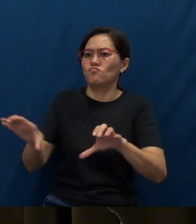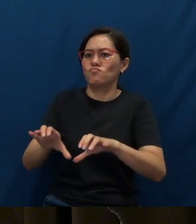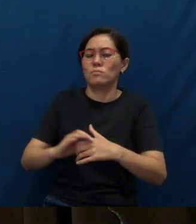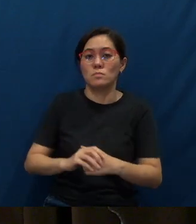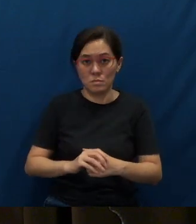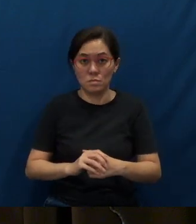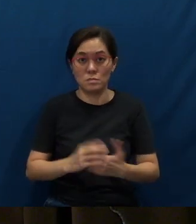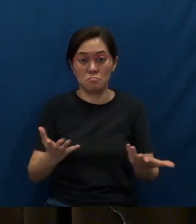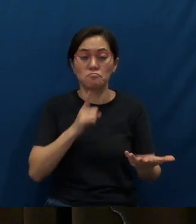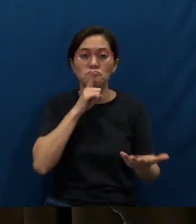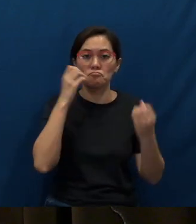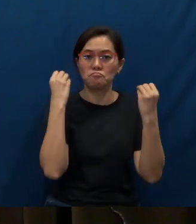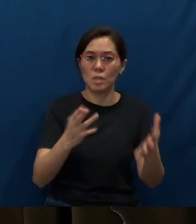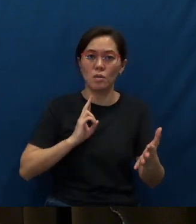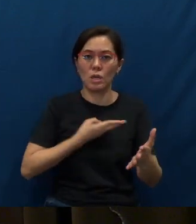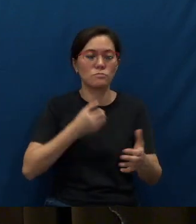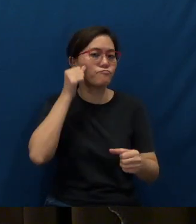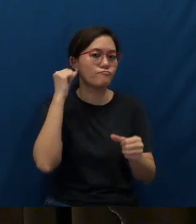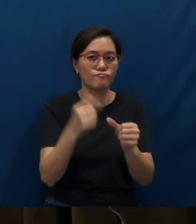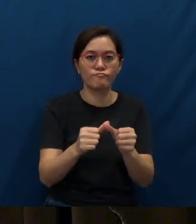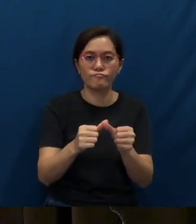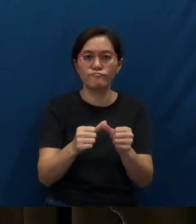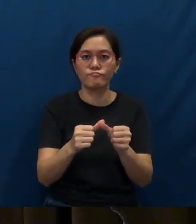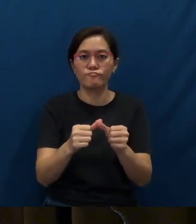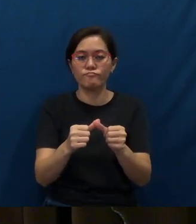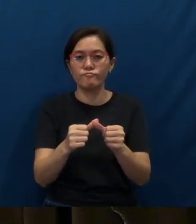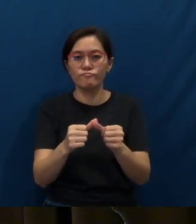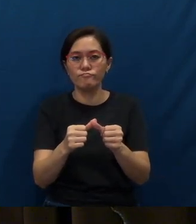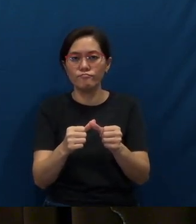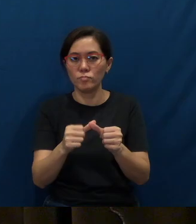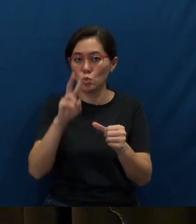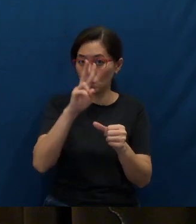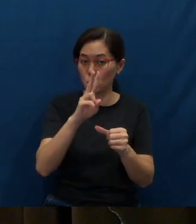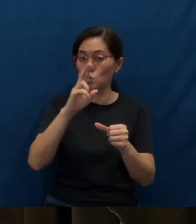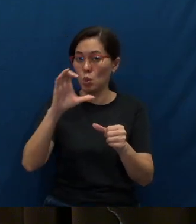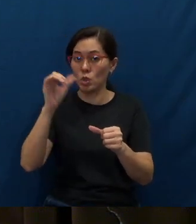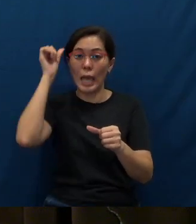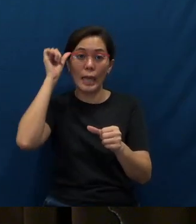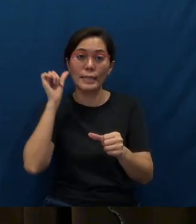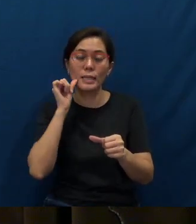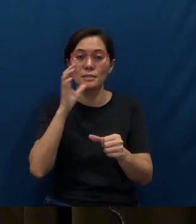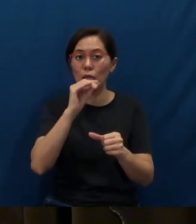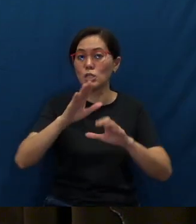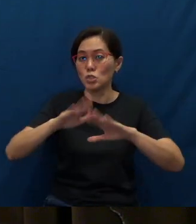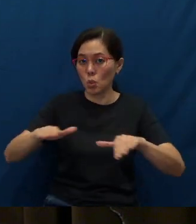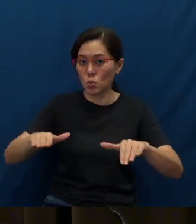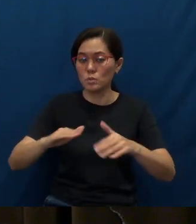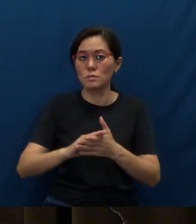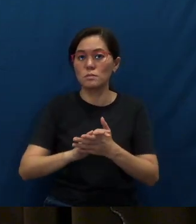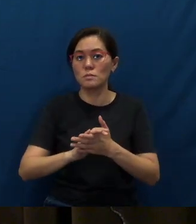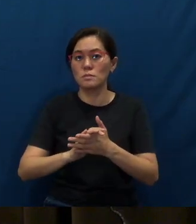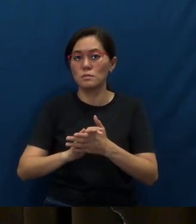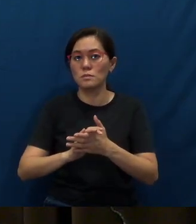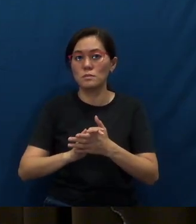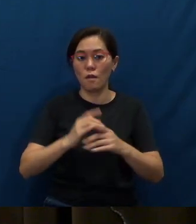And I'm sure many of us will remember the 200 adults and children sent from here,